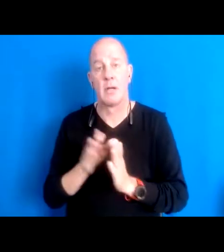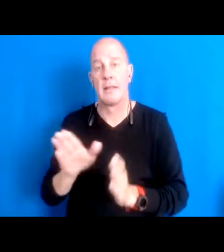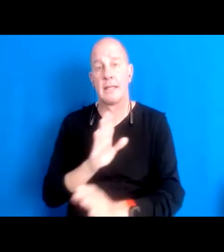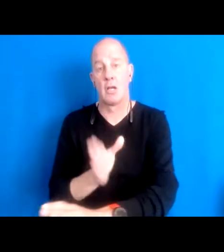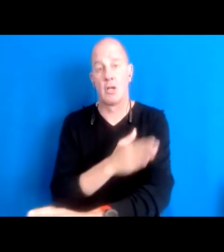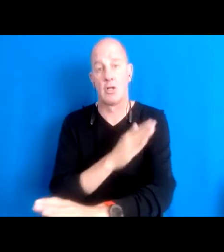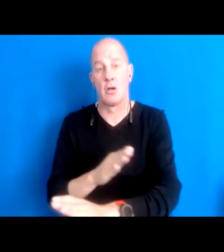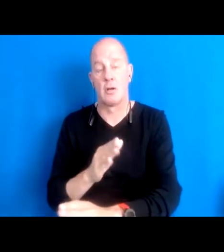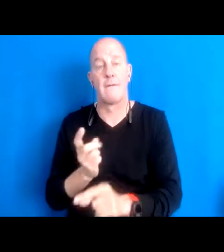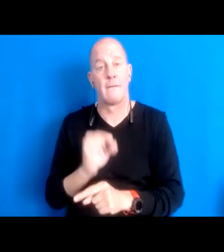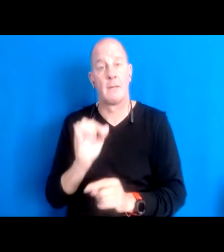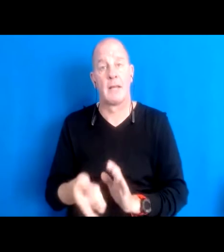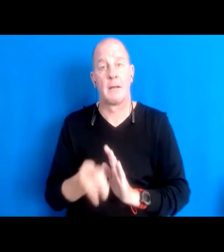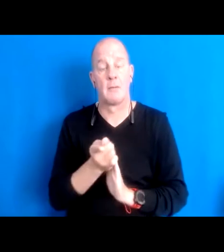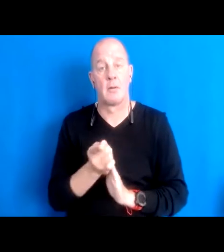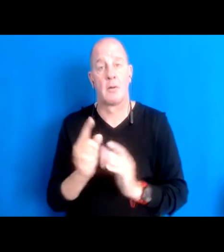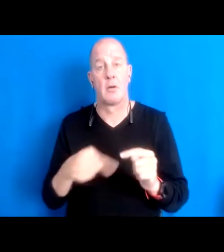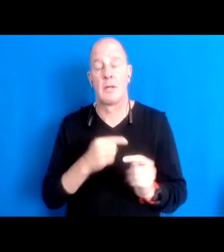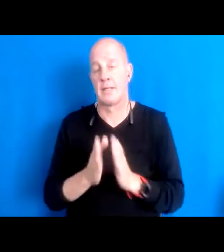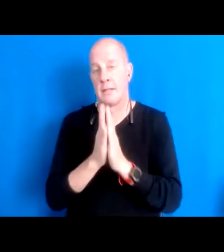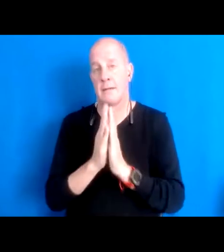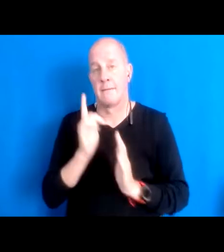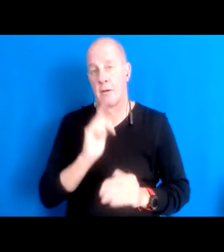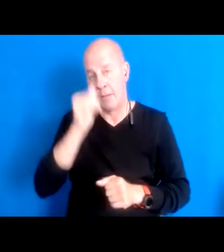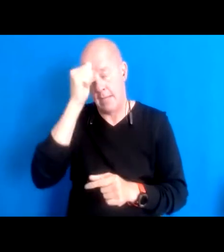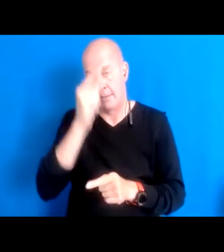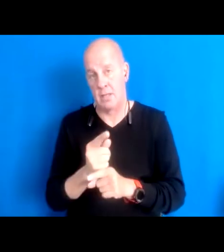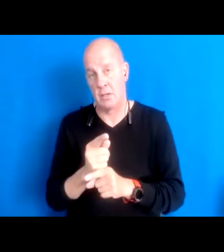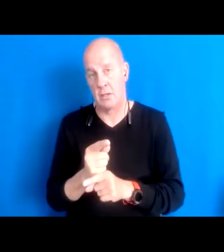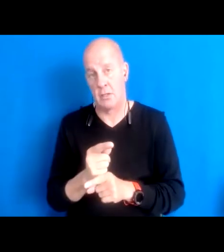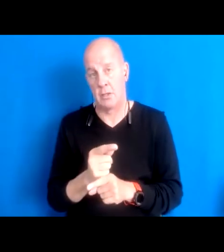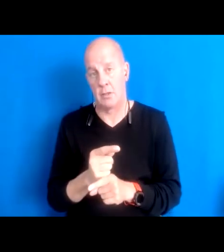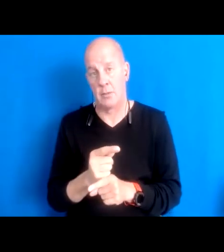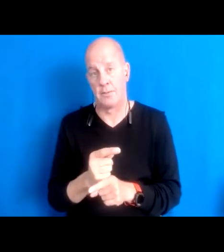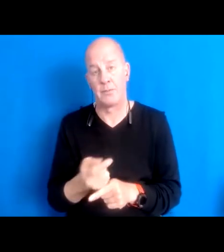that moment as I was praying for my brother and just just just a little, a little word